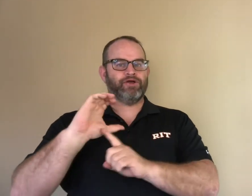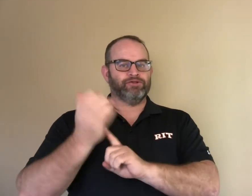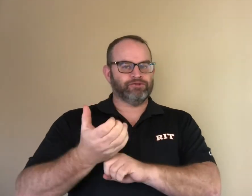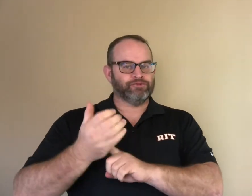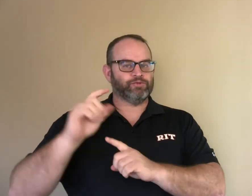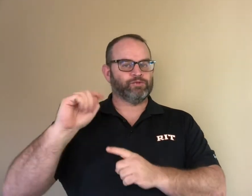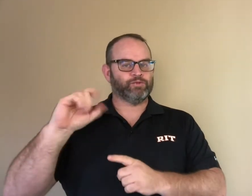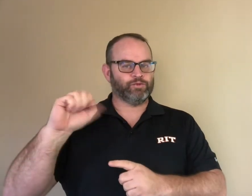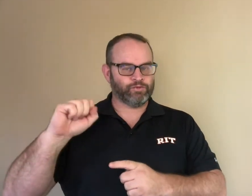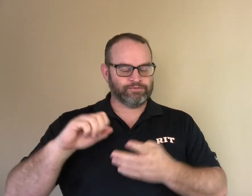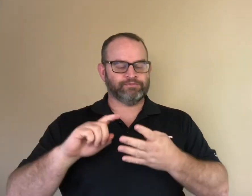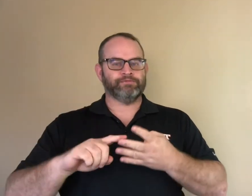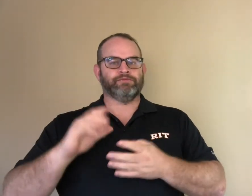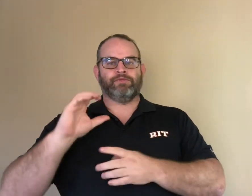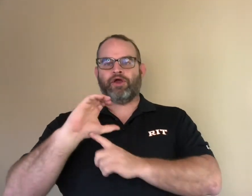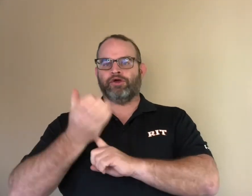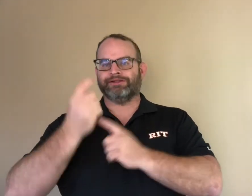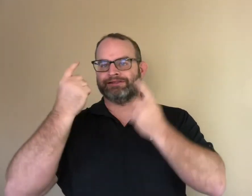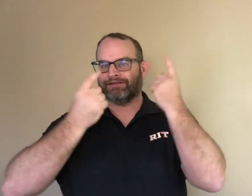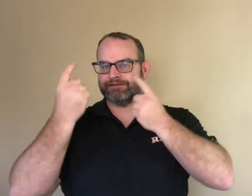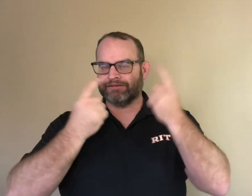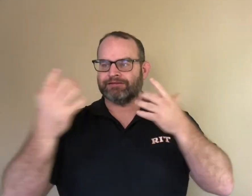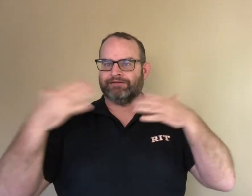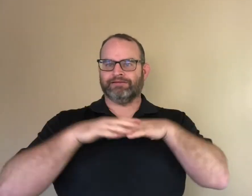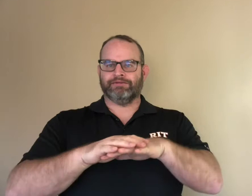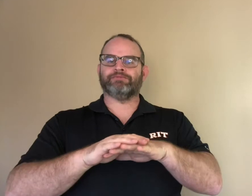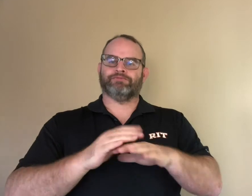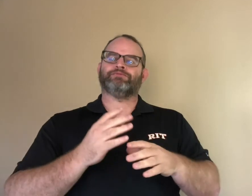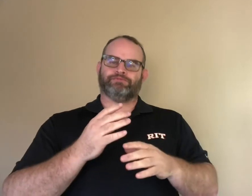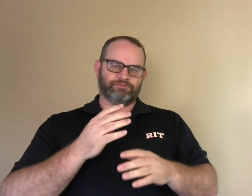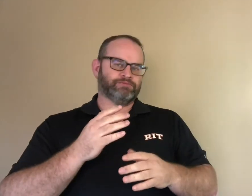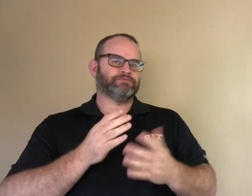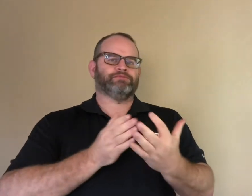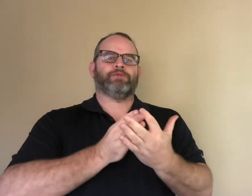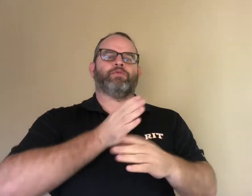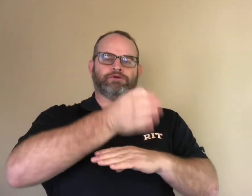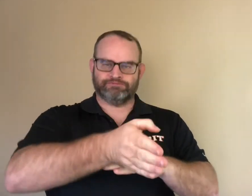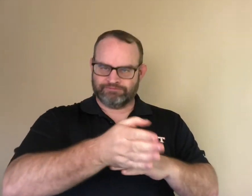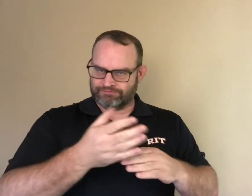They will develop cultural tools and cultural thinking to navigate through life.